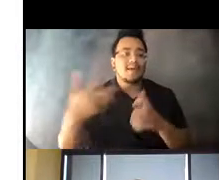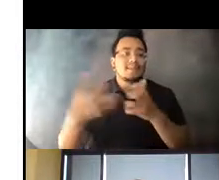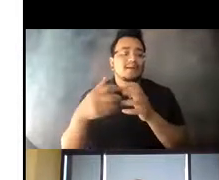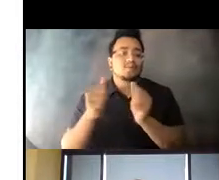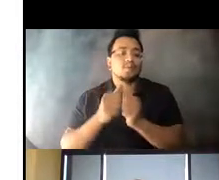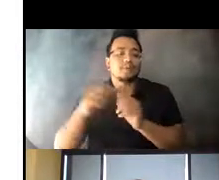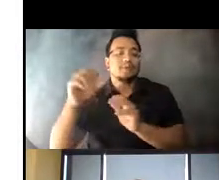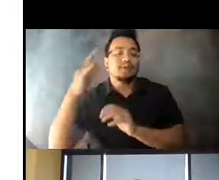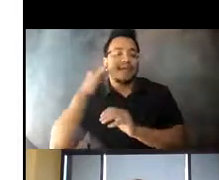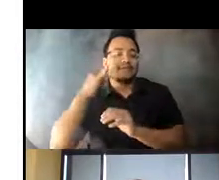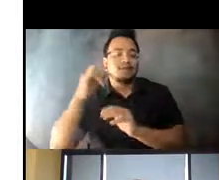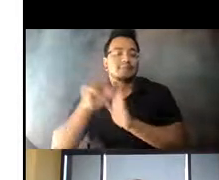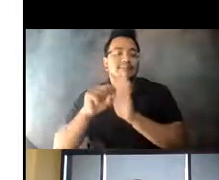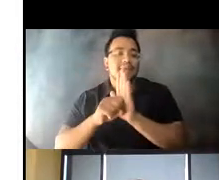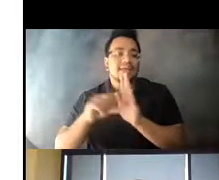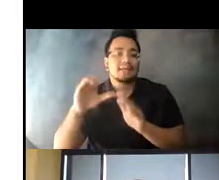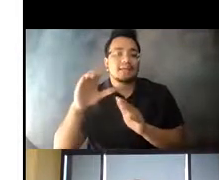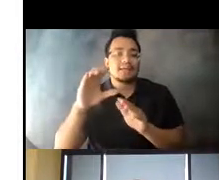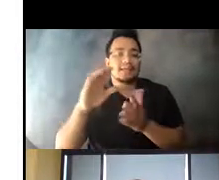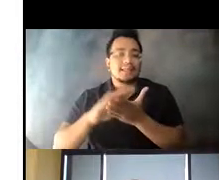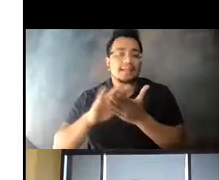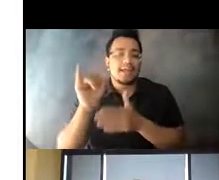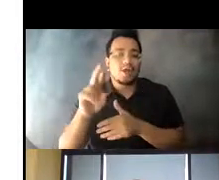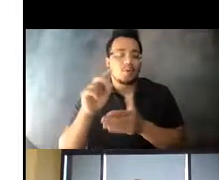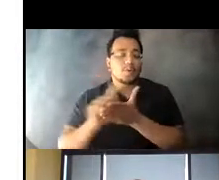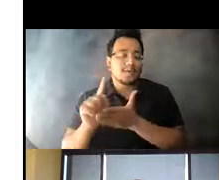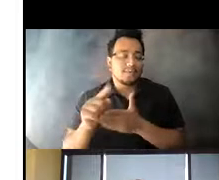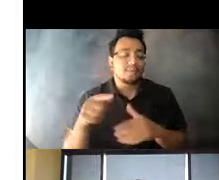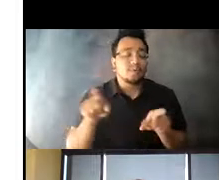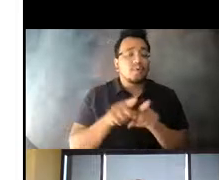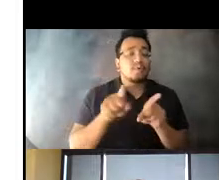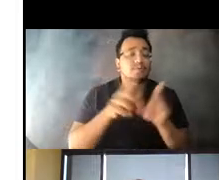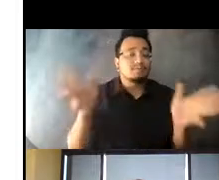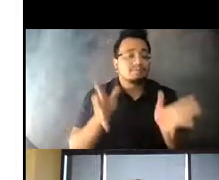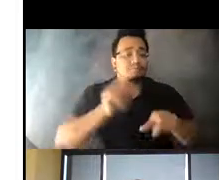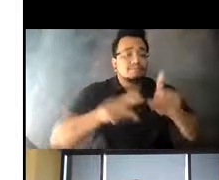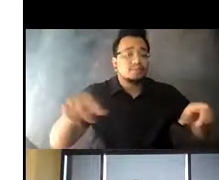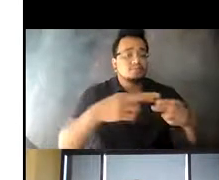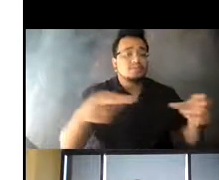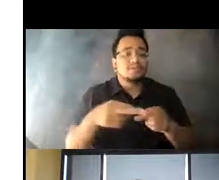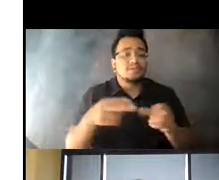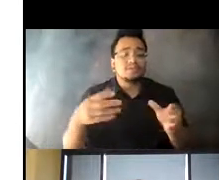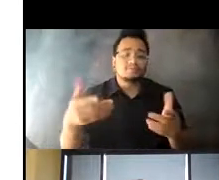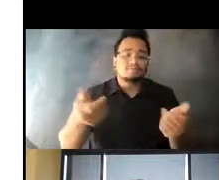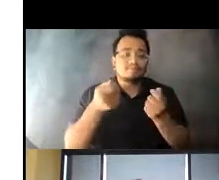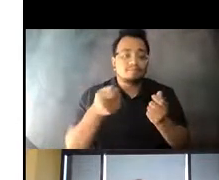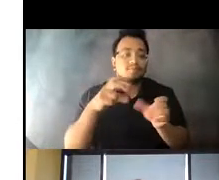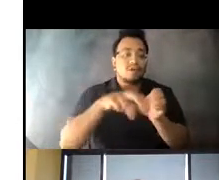14:41:50 We coordinated with all of our cities in our region to promote ridership and this was supported by a large-scale outdoor campaign with